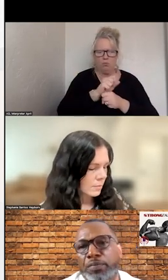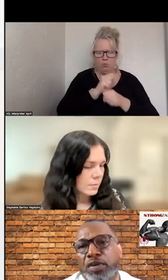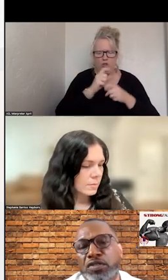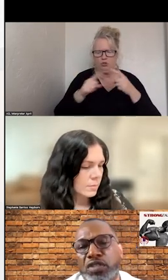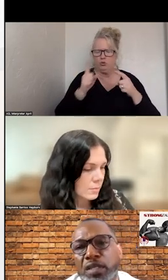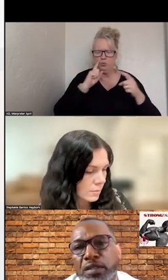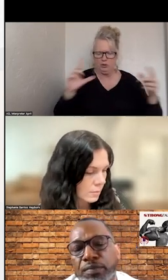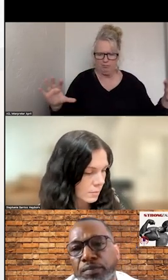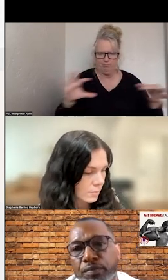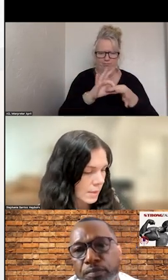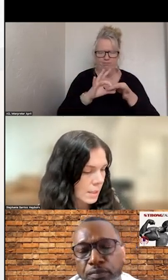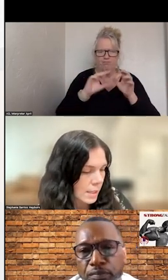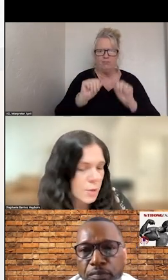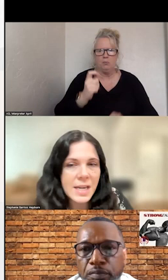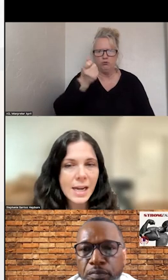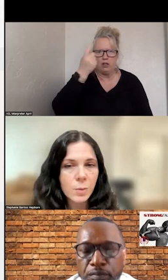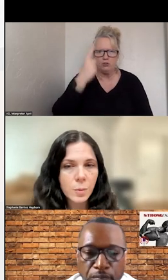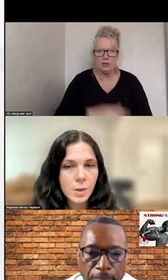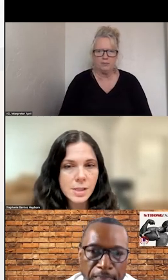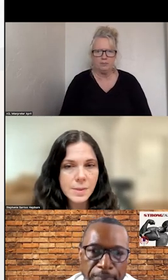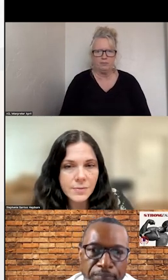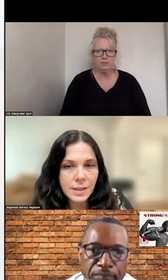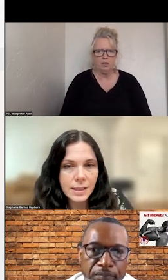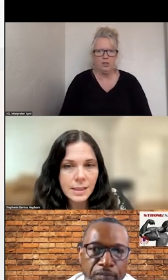GAP. >>: YOU MEAN 988 SPECIFICALLY?